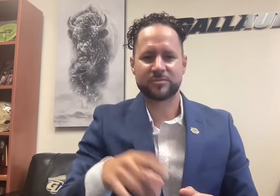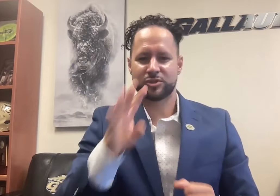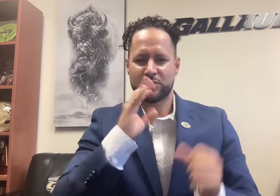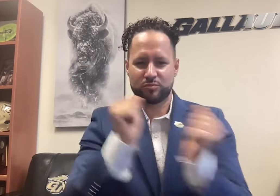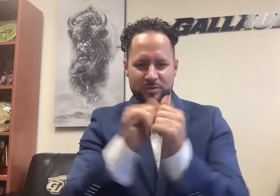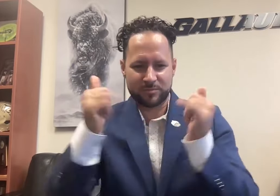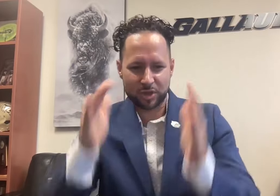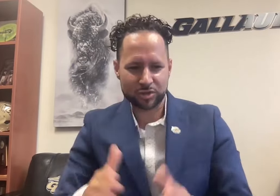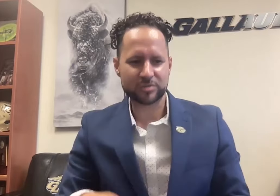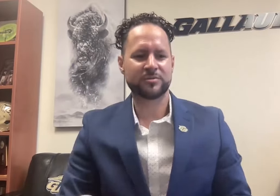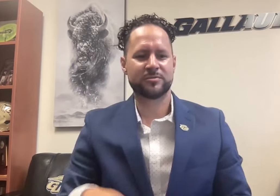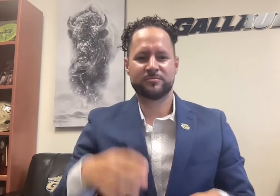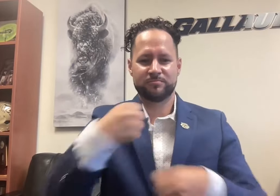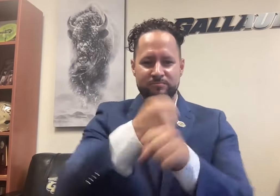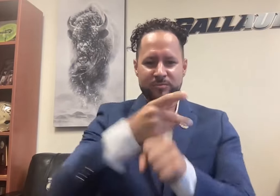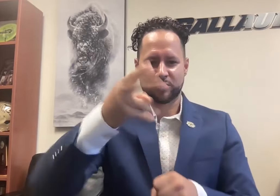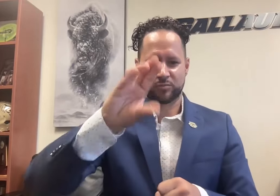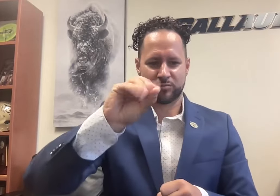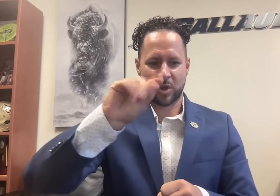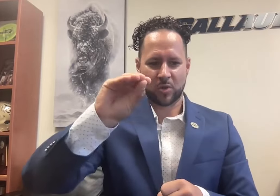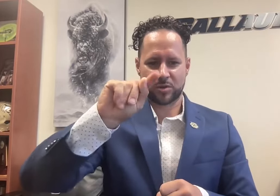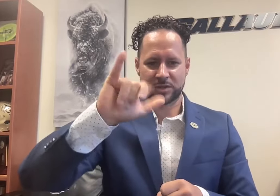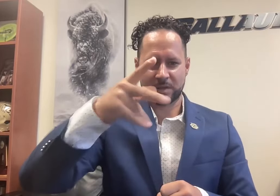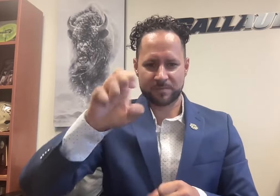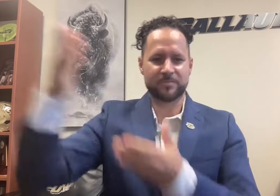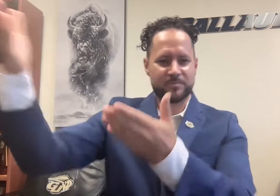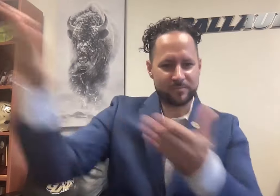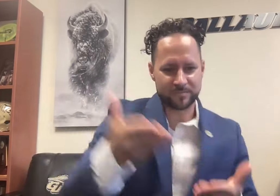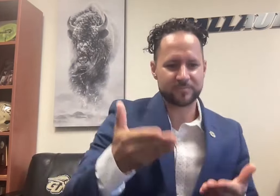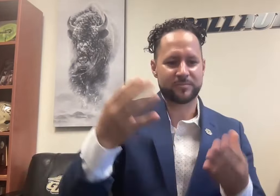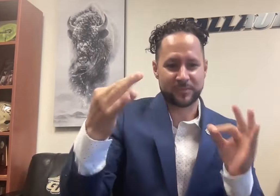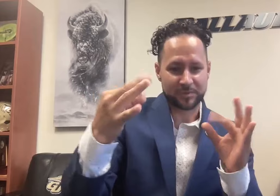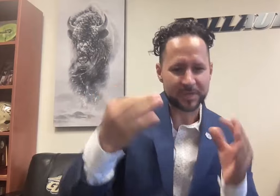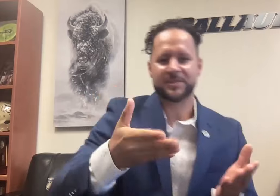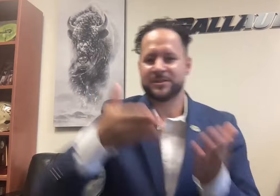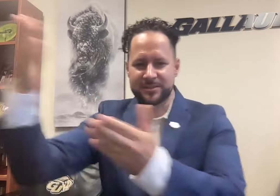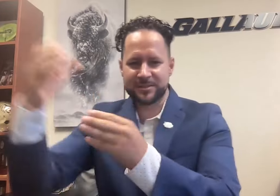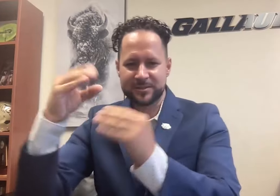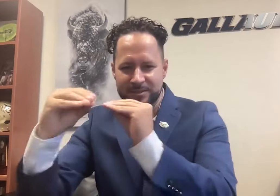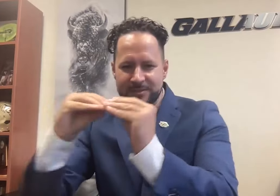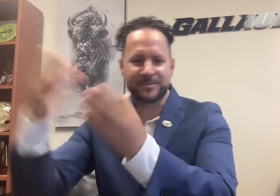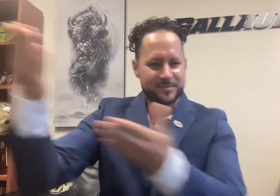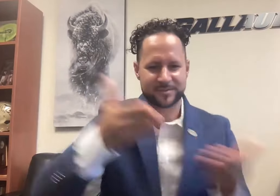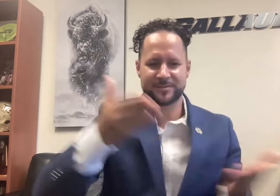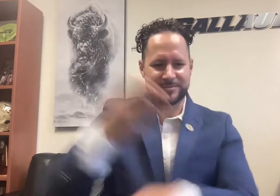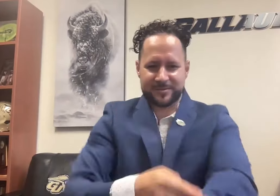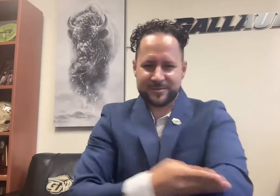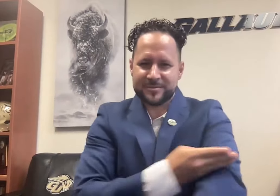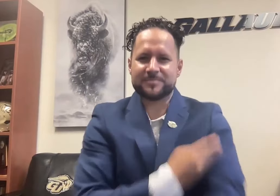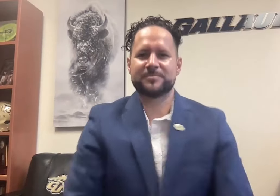They talked with our players. They created prototypes and shared them with us. They took our feedback.